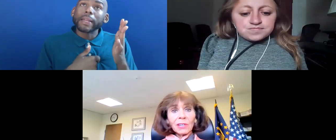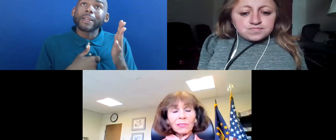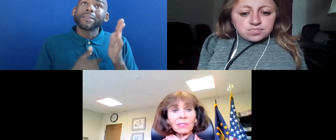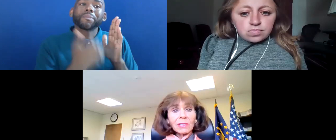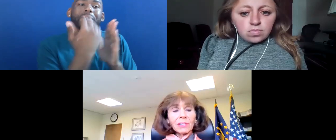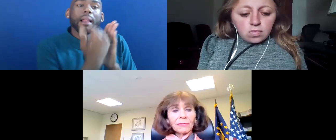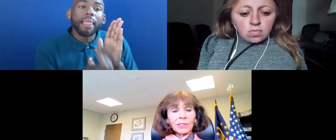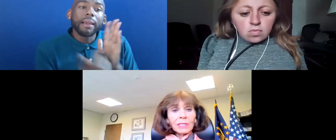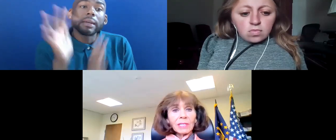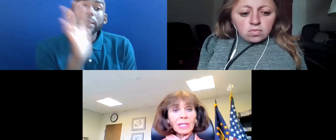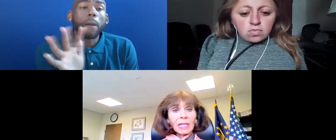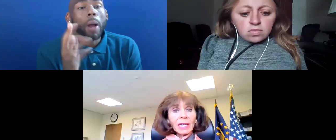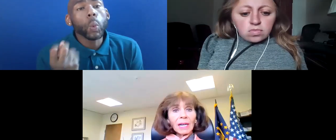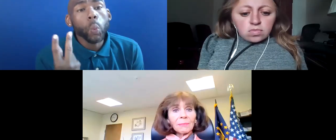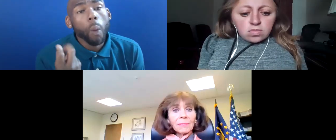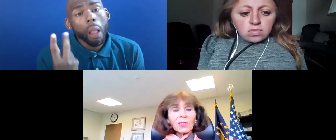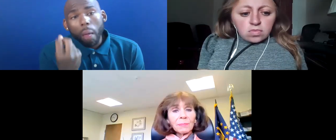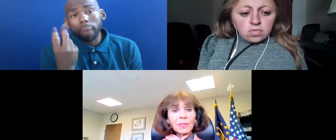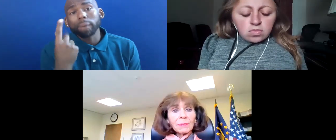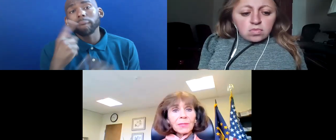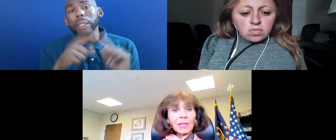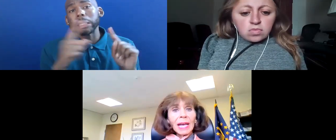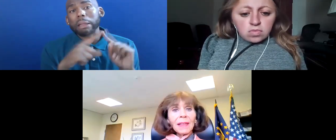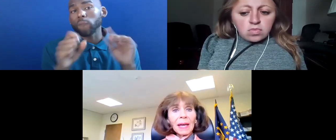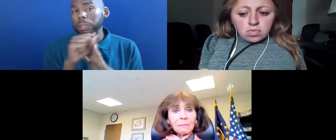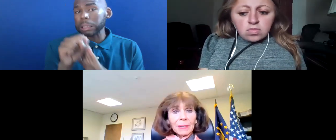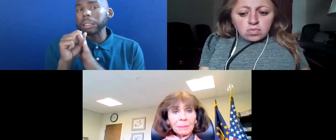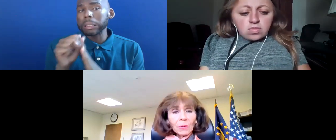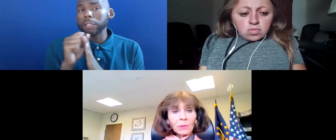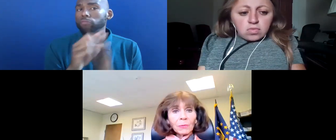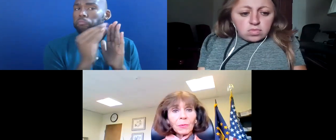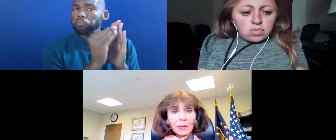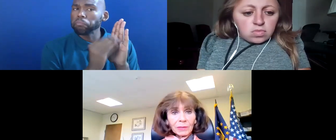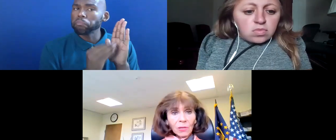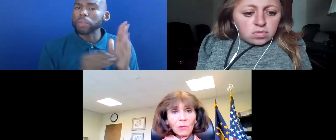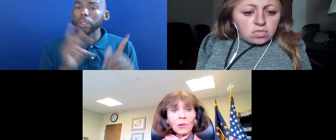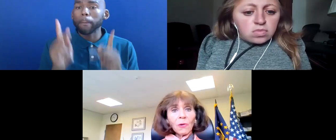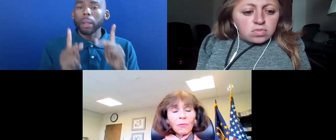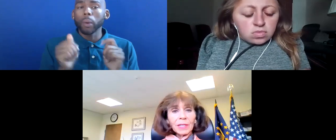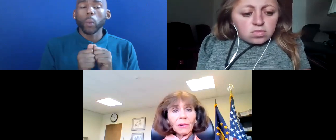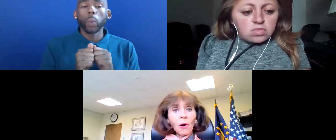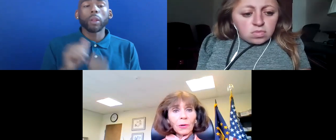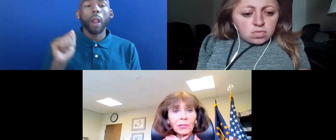DOZEN DIFFERENT SYMPTOMS THAT PEOPLE WITH LONG COVID ARE